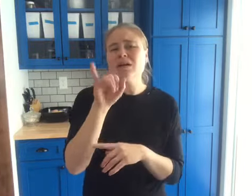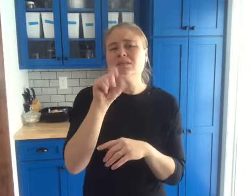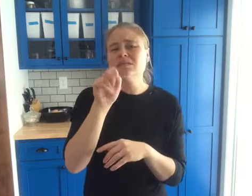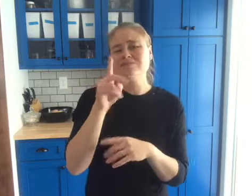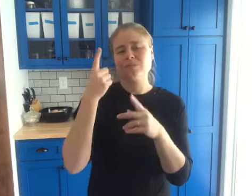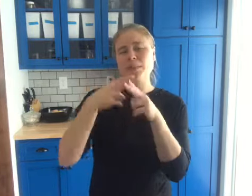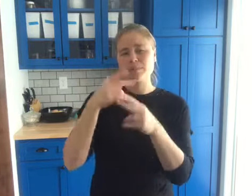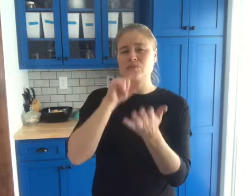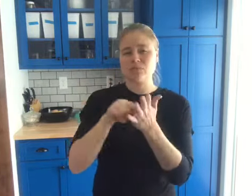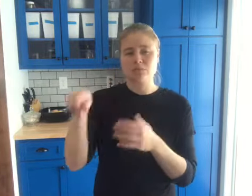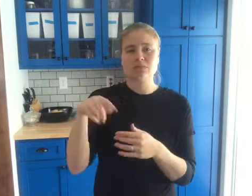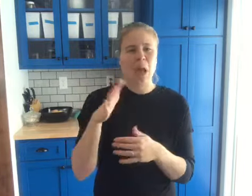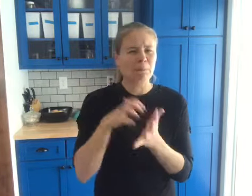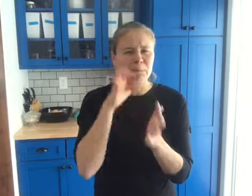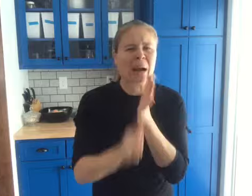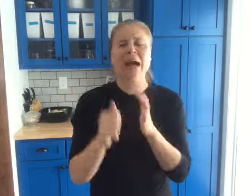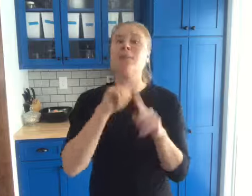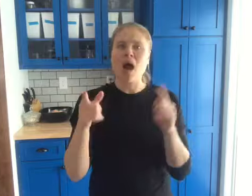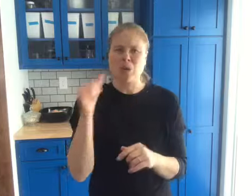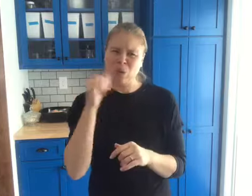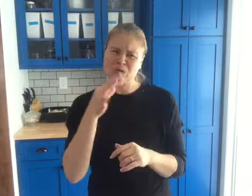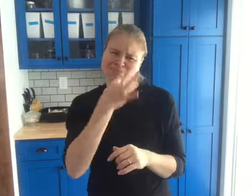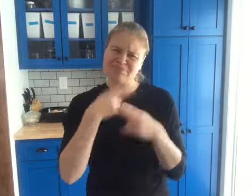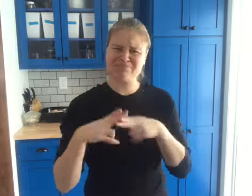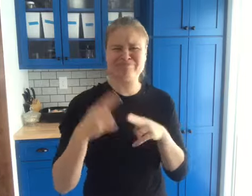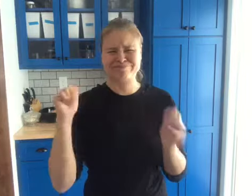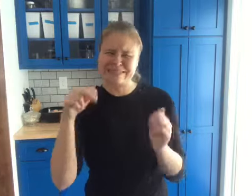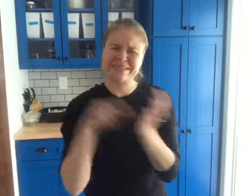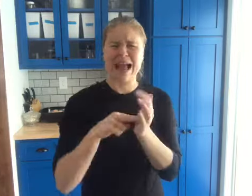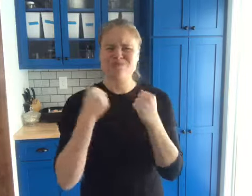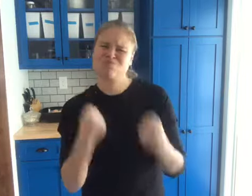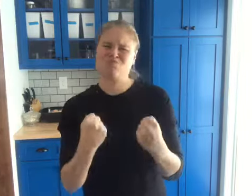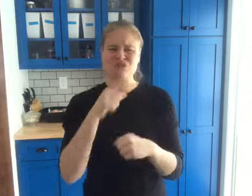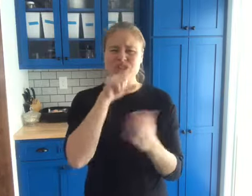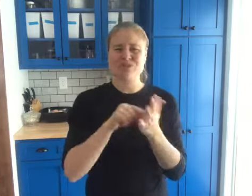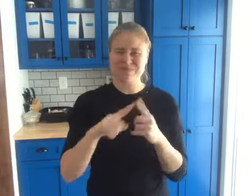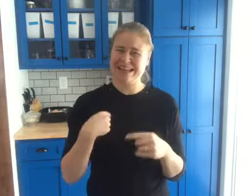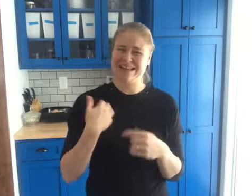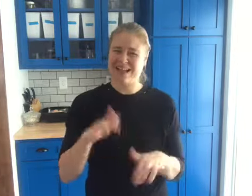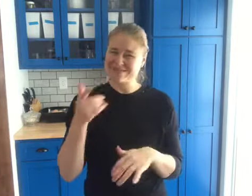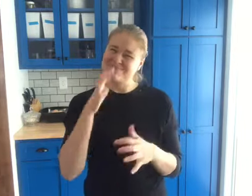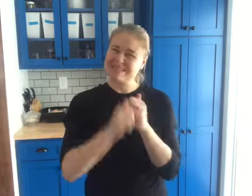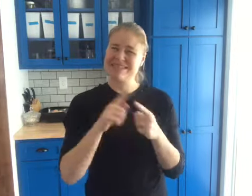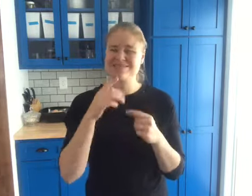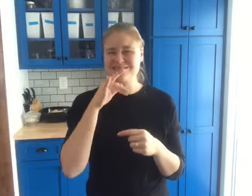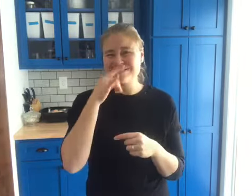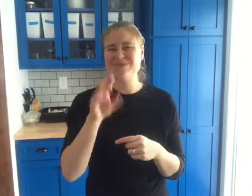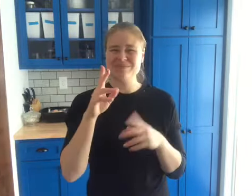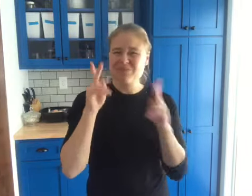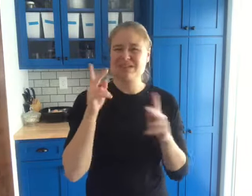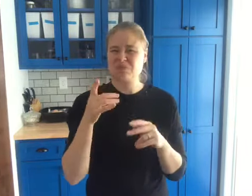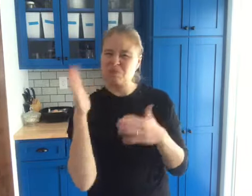Unlike Rhode Island hens, they are strong breed but known as meanie chickens.